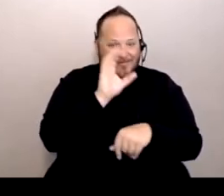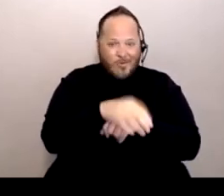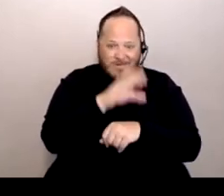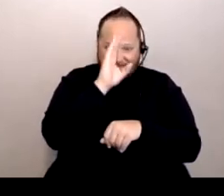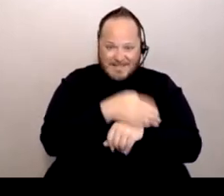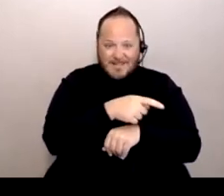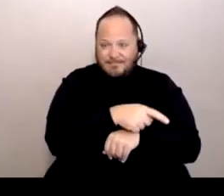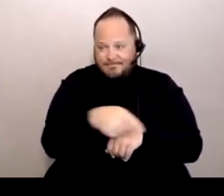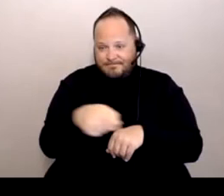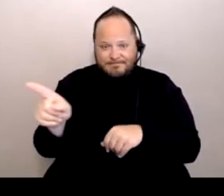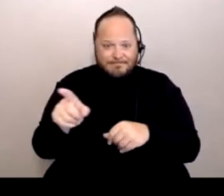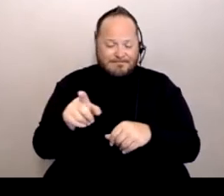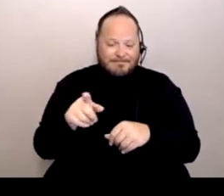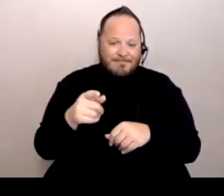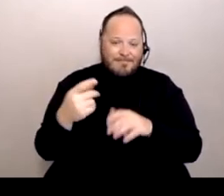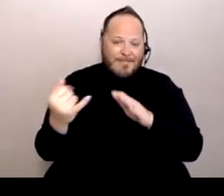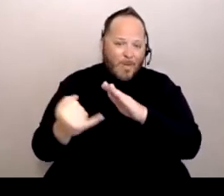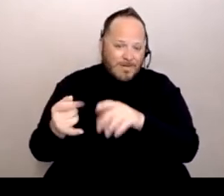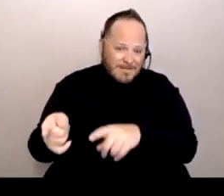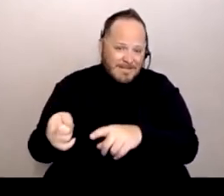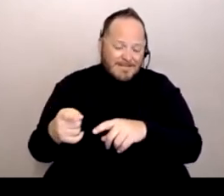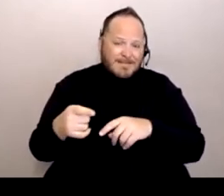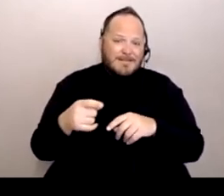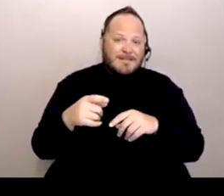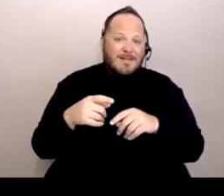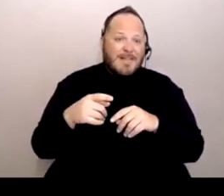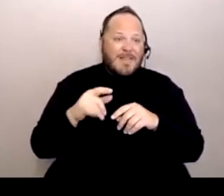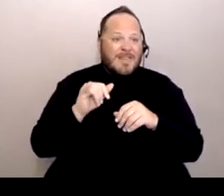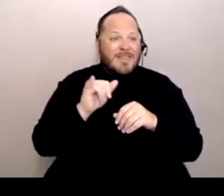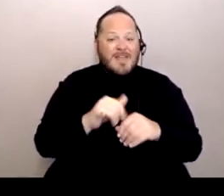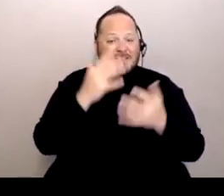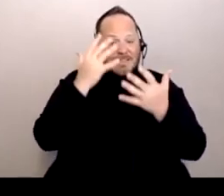of the policies where he was going to school.